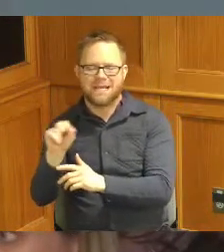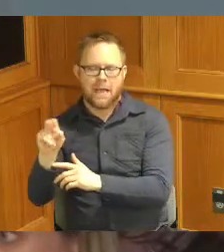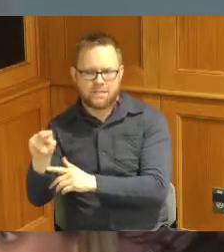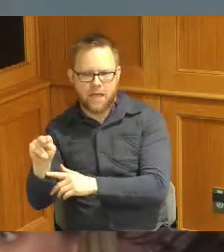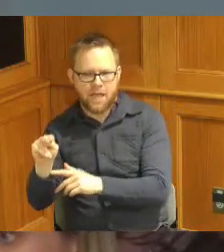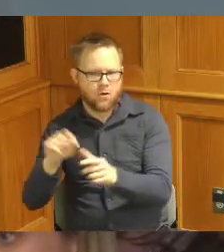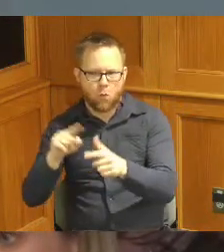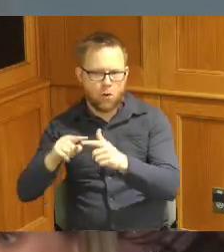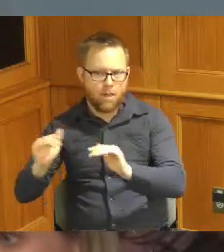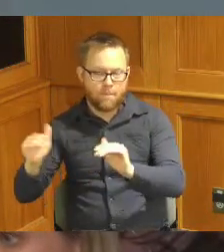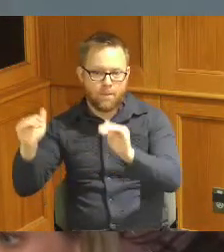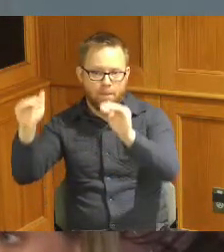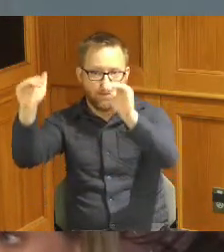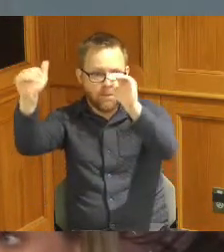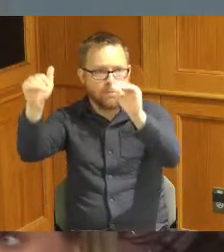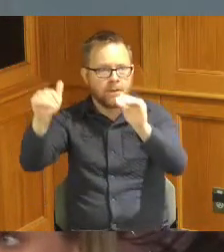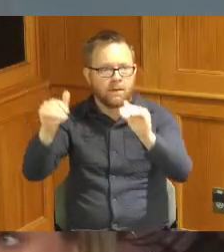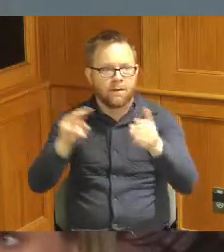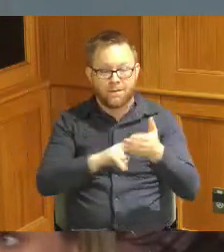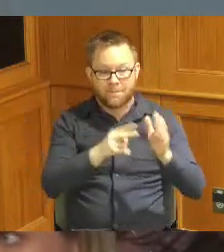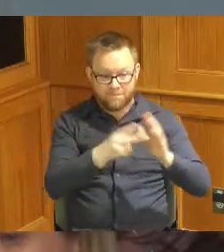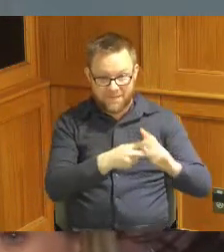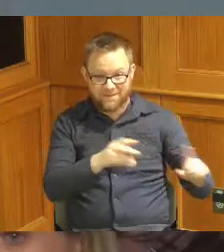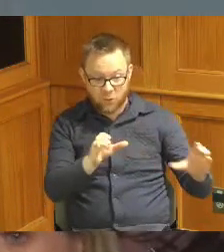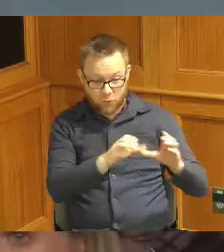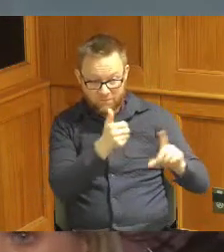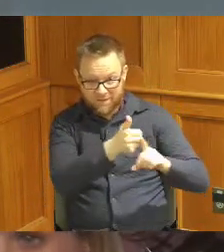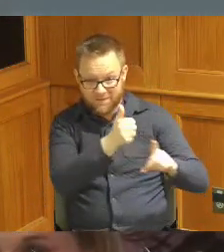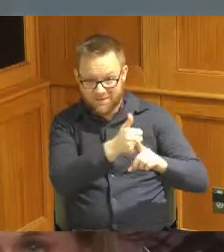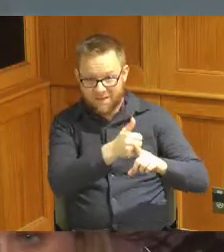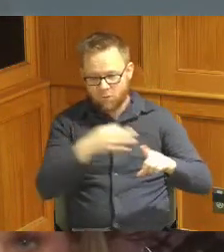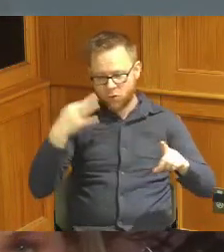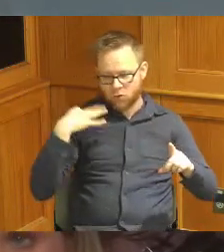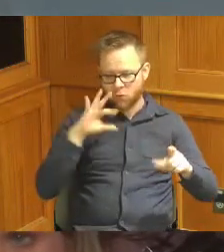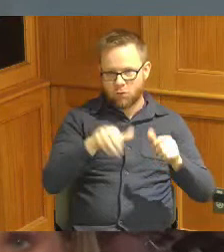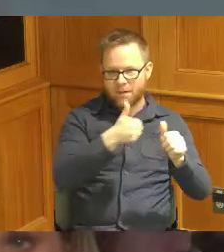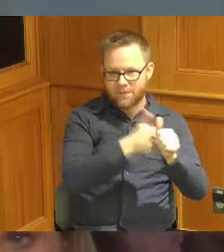that then translates into actual credit that moves them forward because we've cross-walked all those